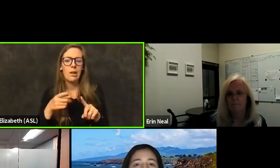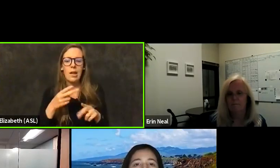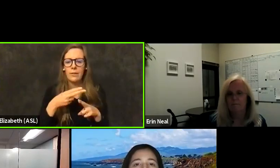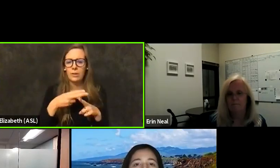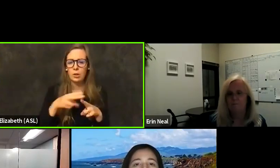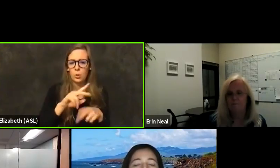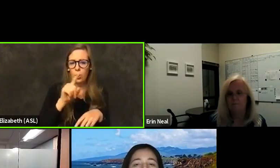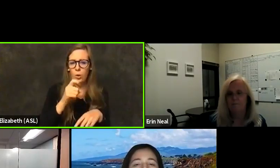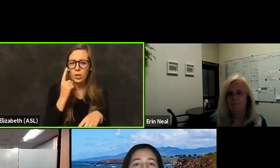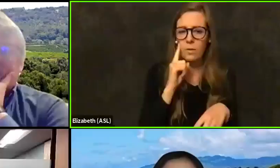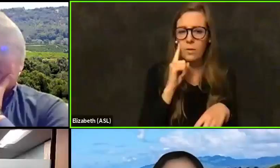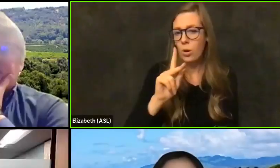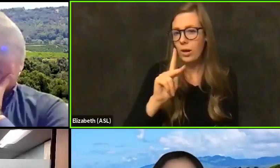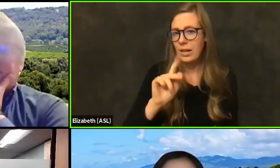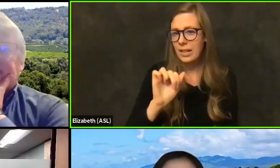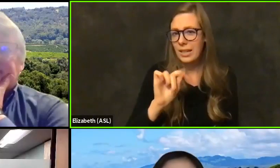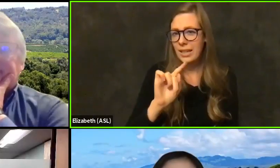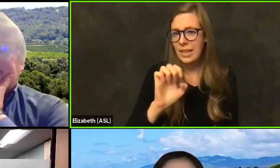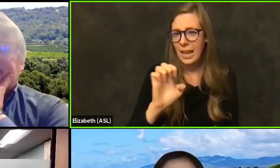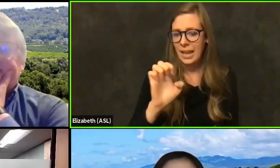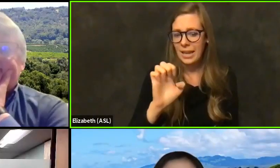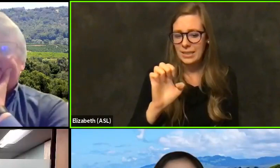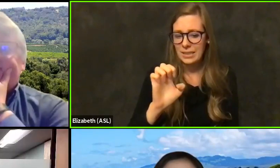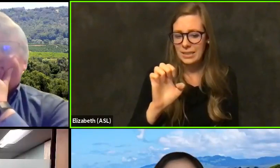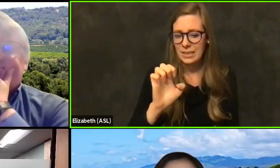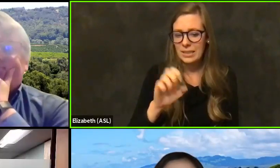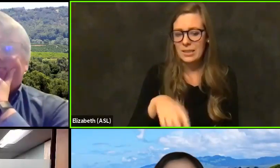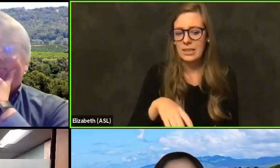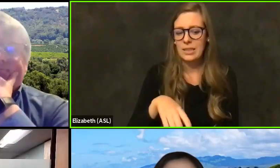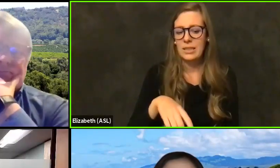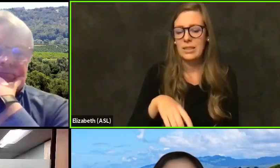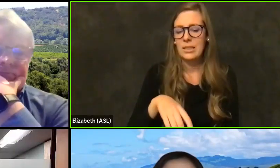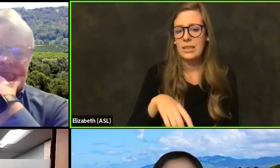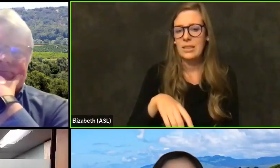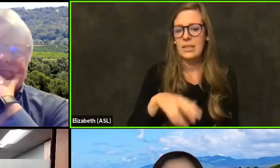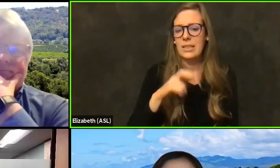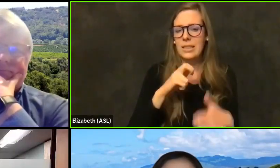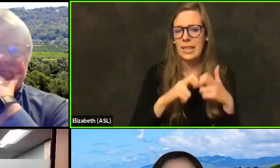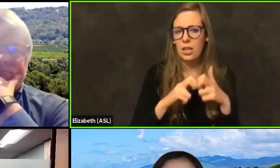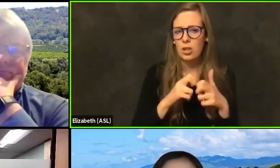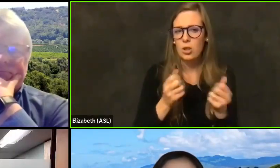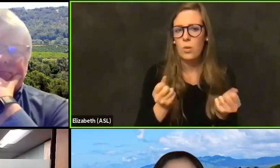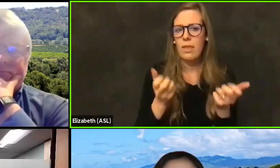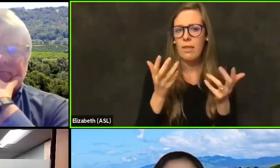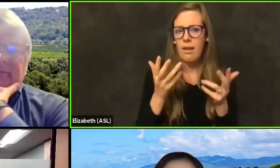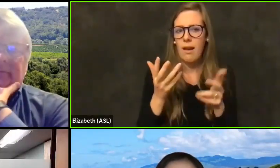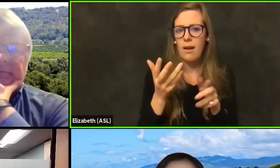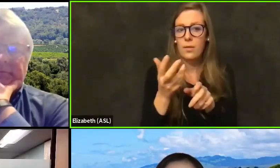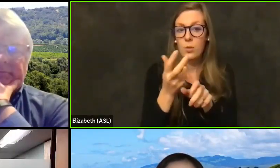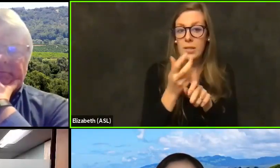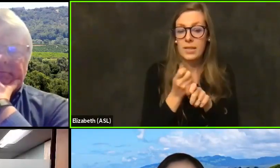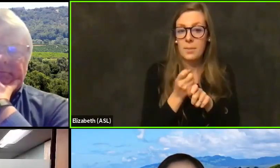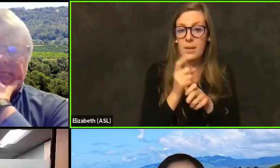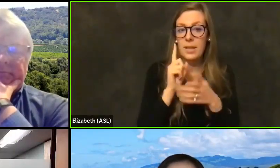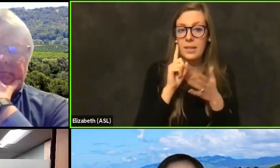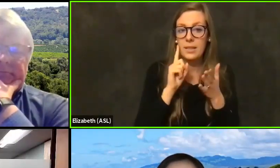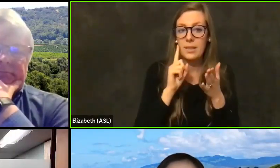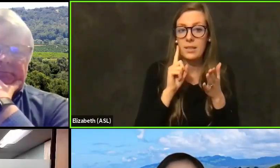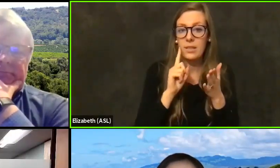the the issue with a lot of recipients checking out the other or mixed